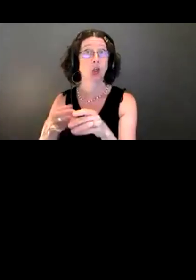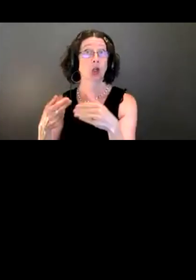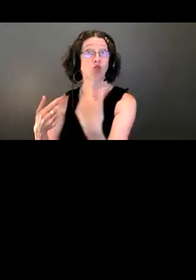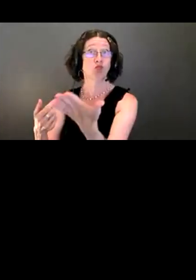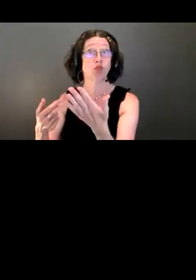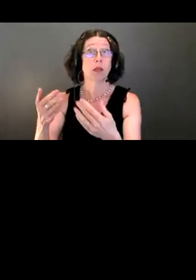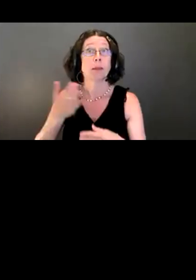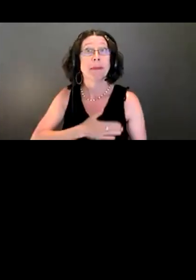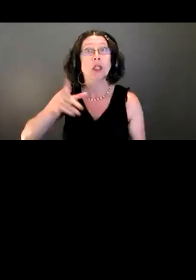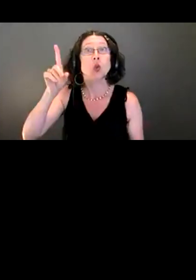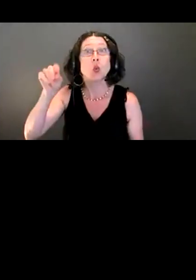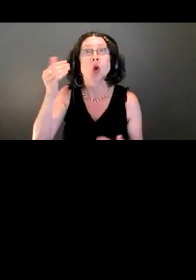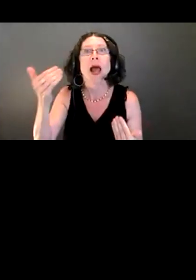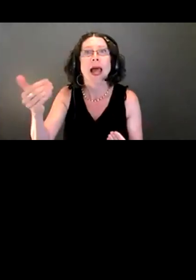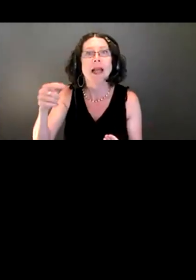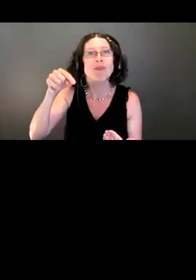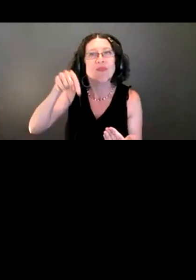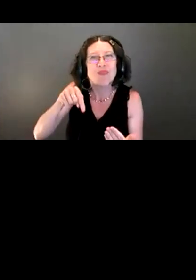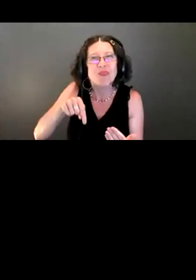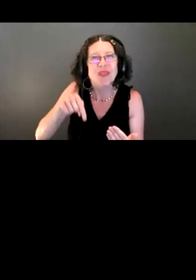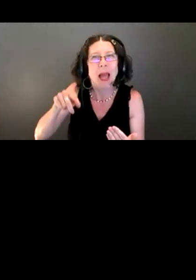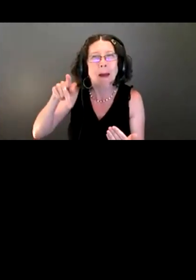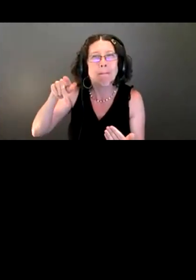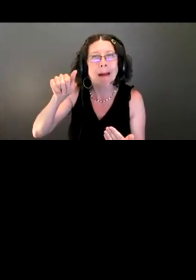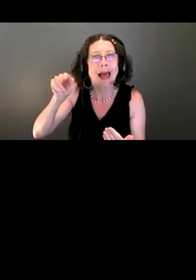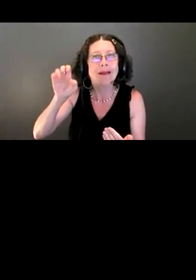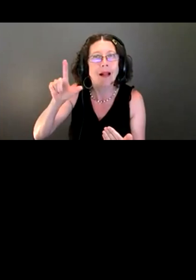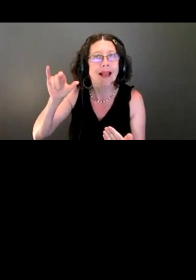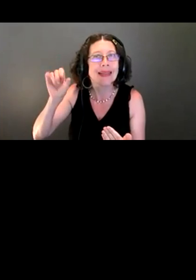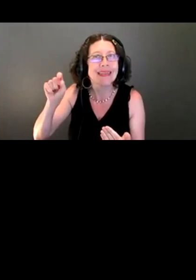Please chat the panelists so we can promote you when the time